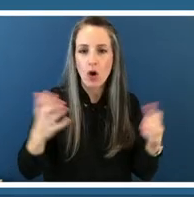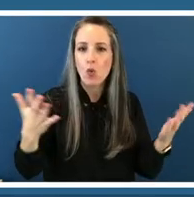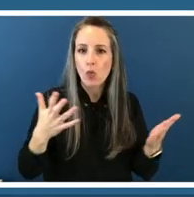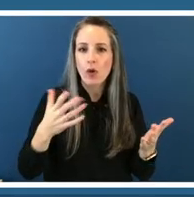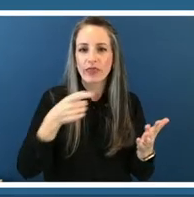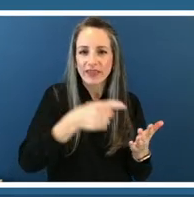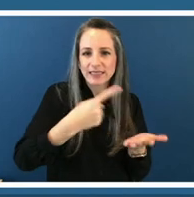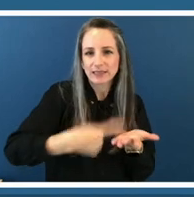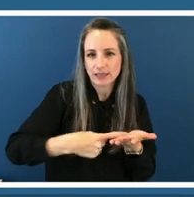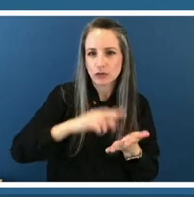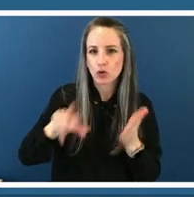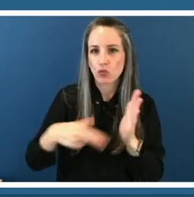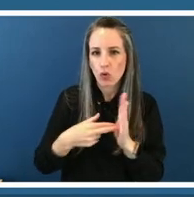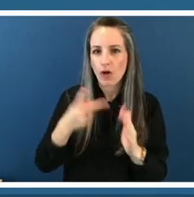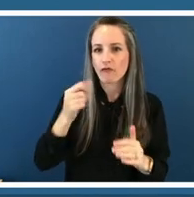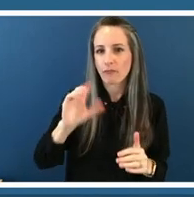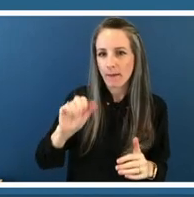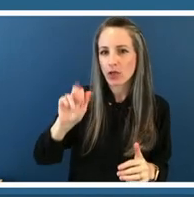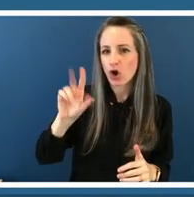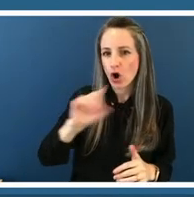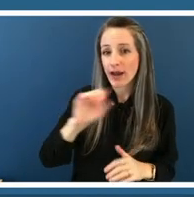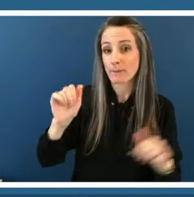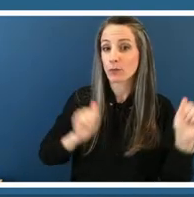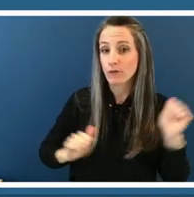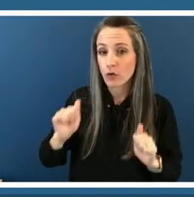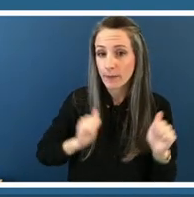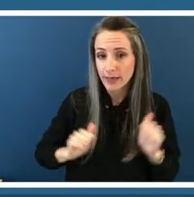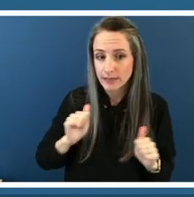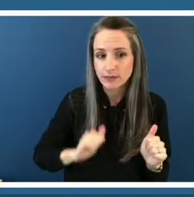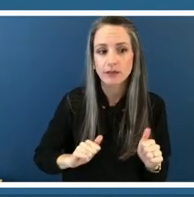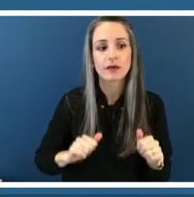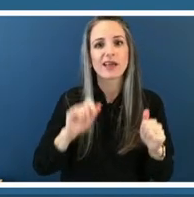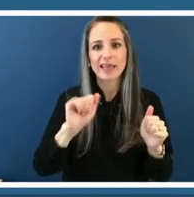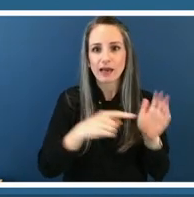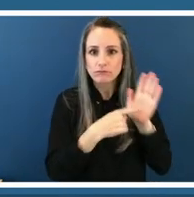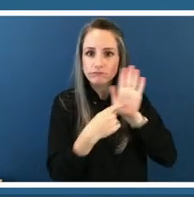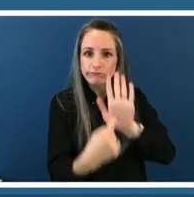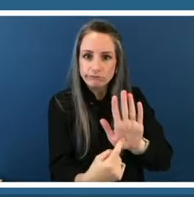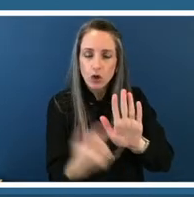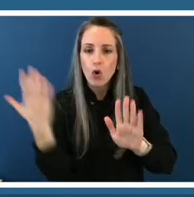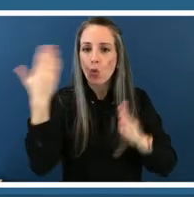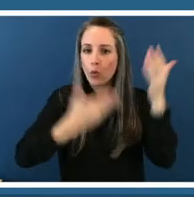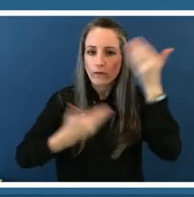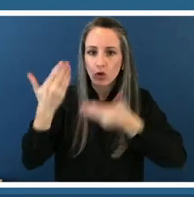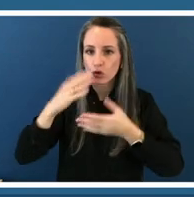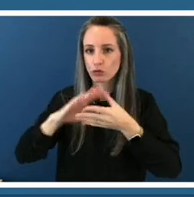the roles they can play in bringing to light untold and overlooked stories so